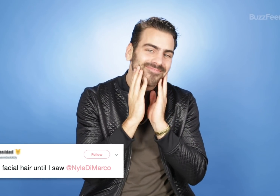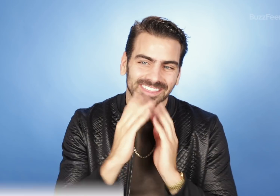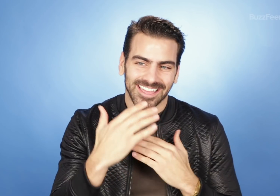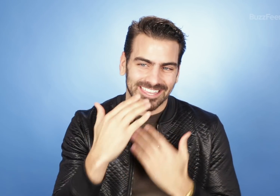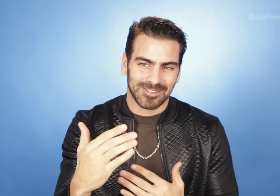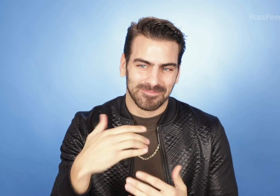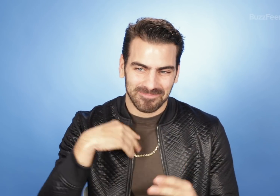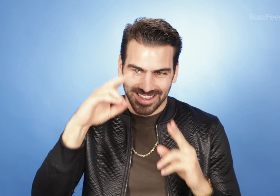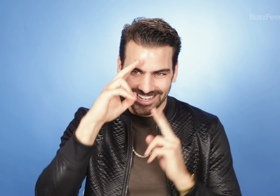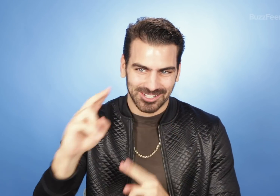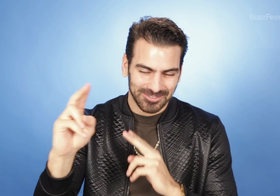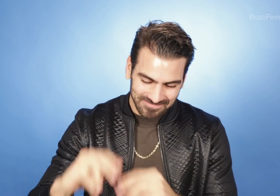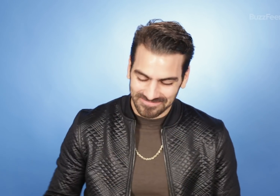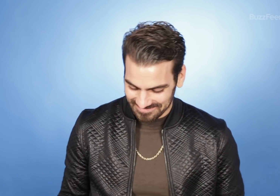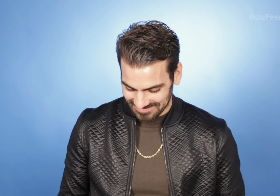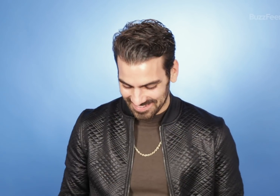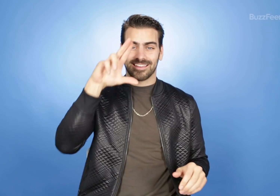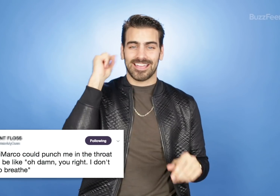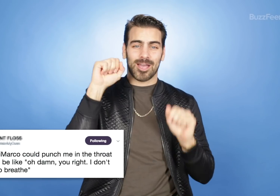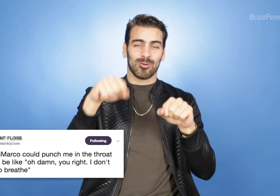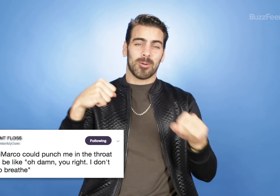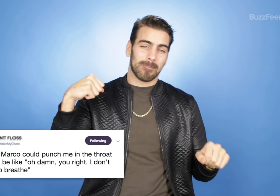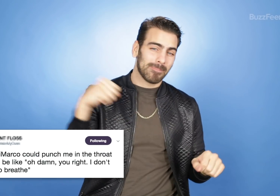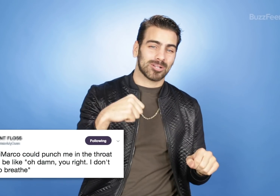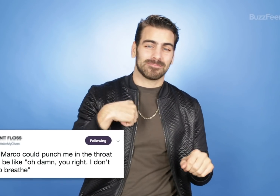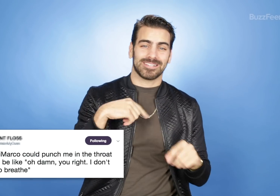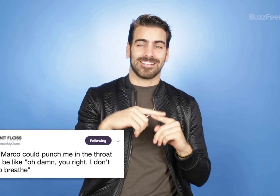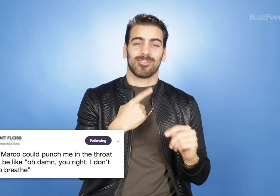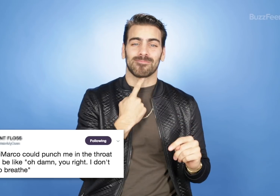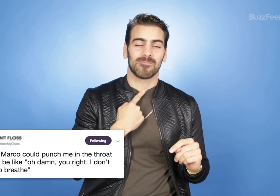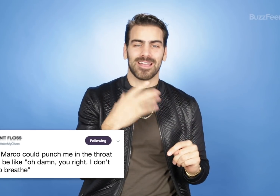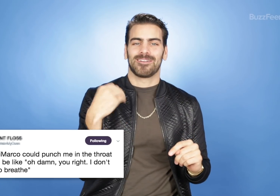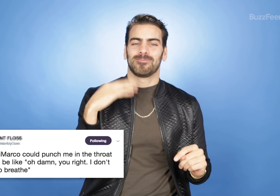Mm, that's an honor, thank you. Nyle DiMarco could punch me in the throat